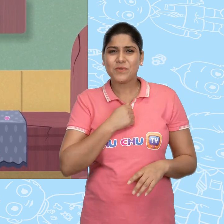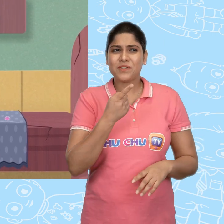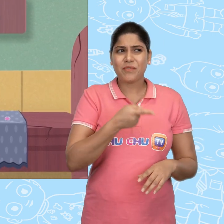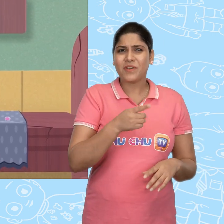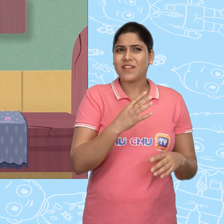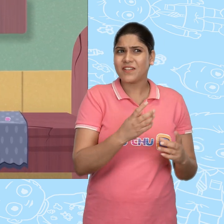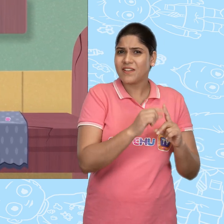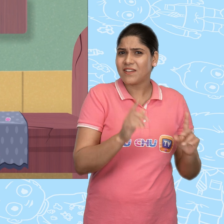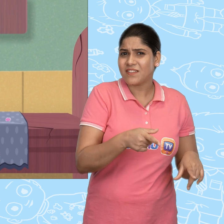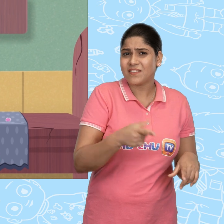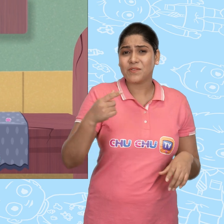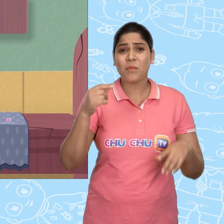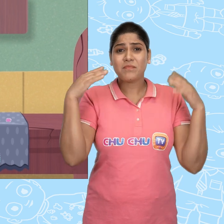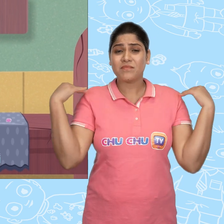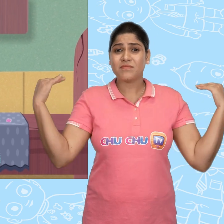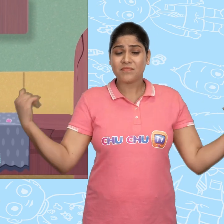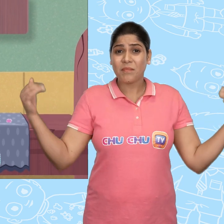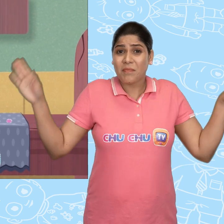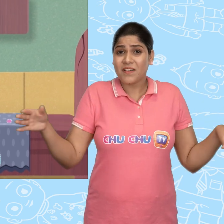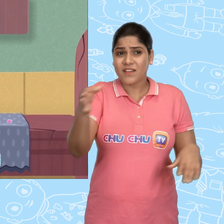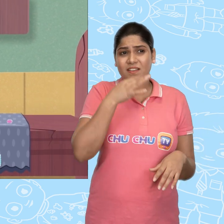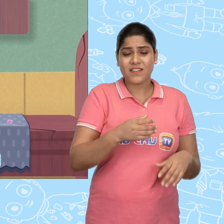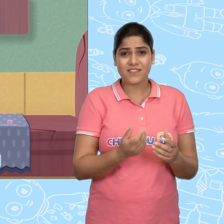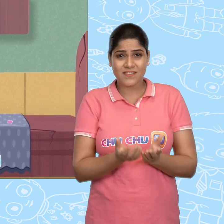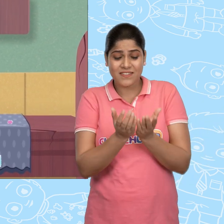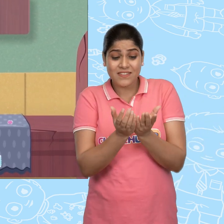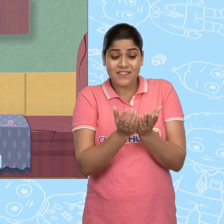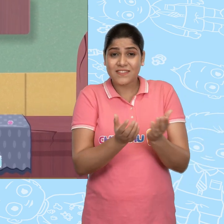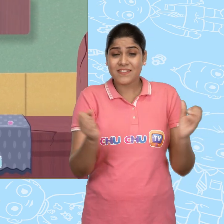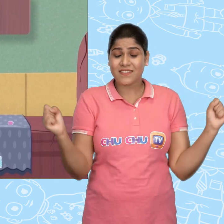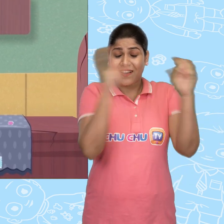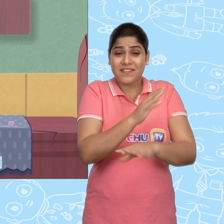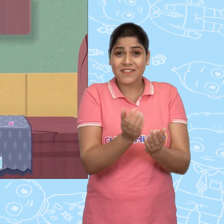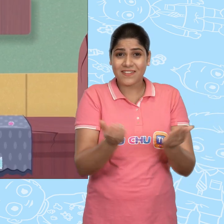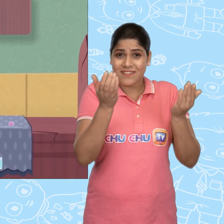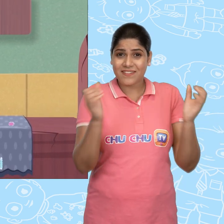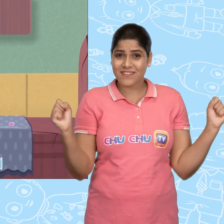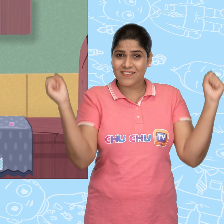I must do what the fairy told me to. Magical Bowl! Magical Bowl!